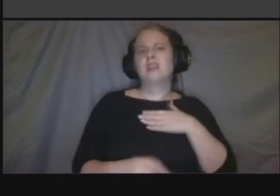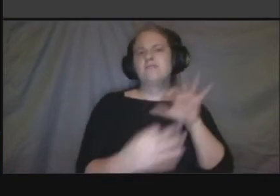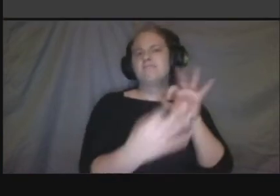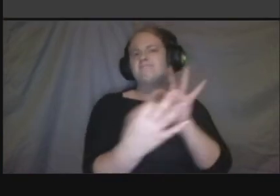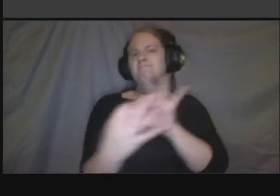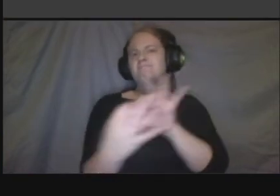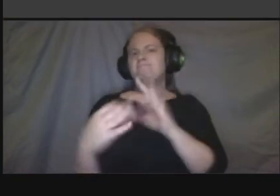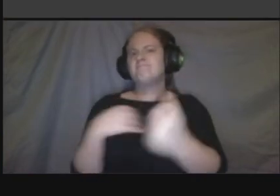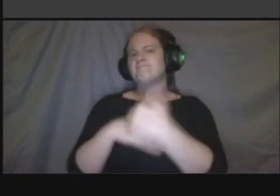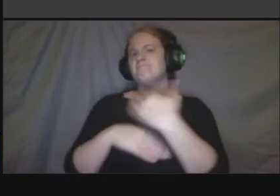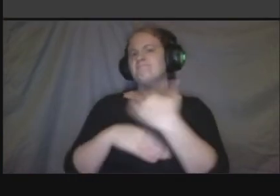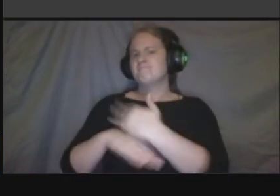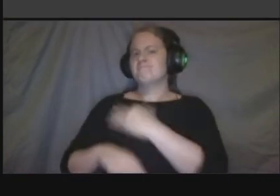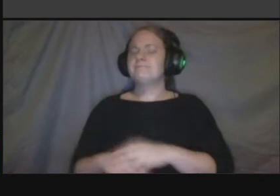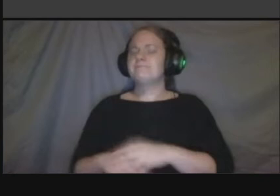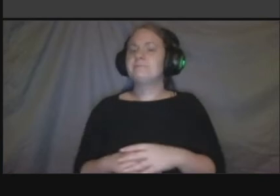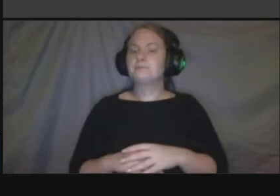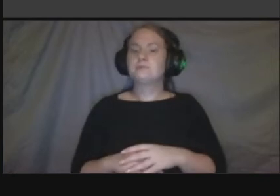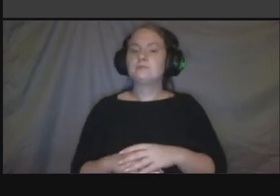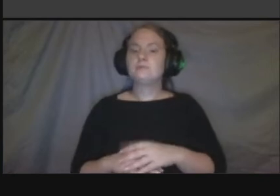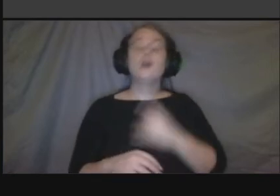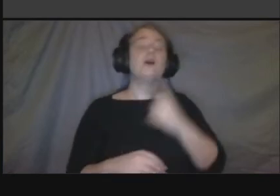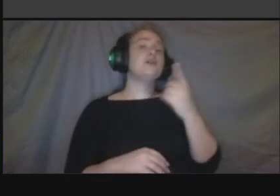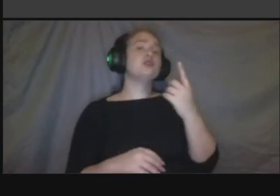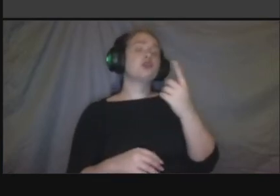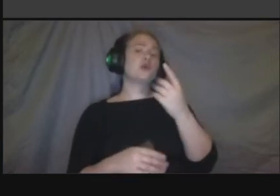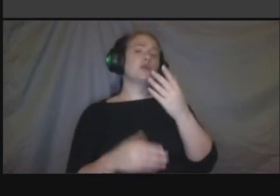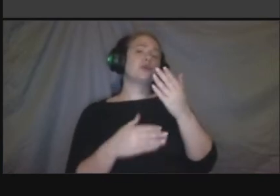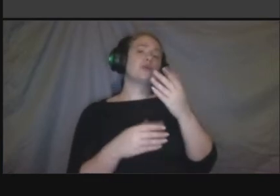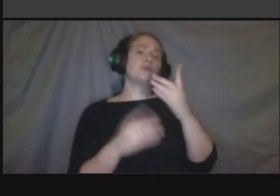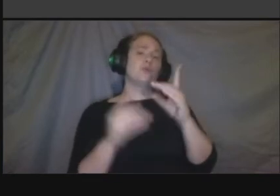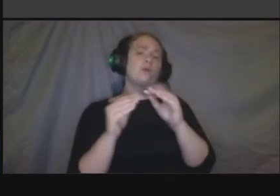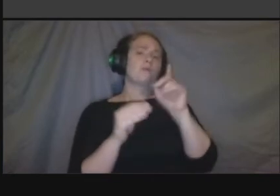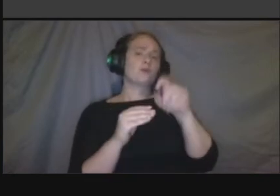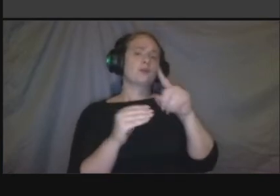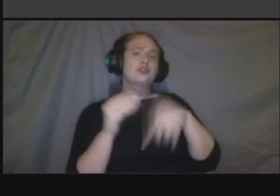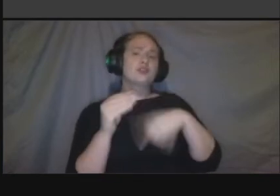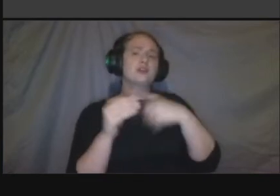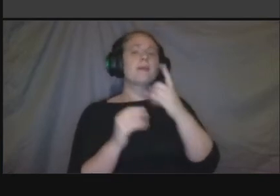replaced is the team looking at lighting that reduces light being directed towards